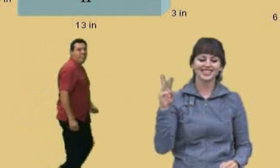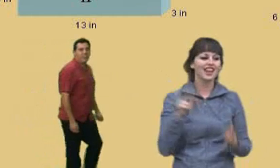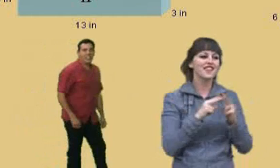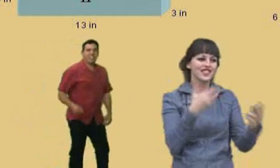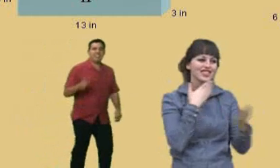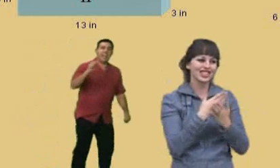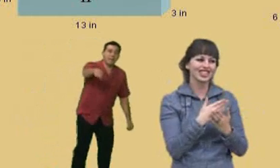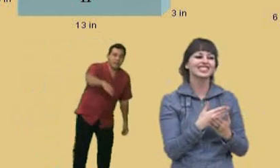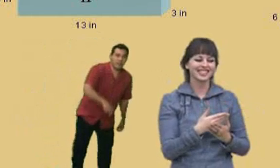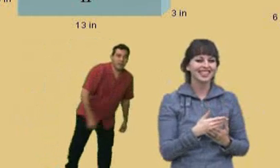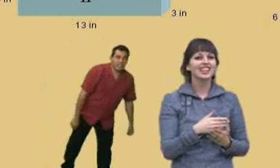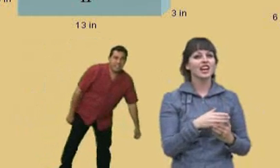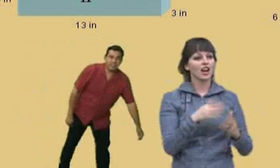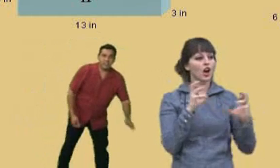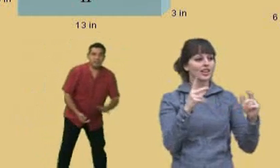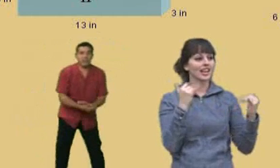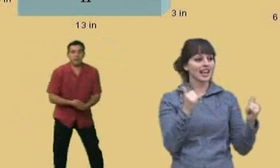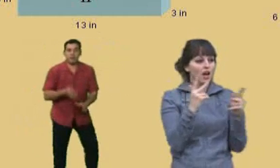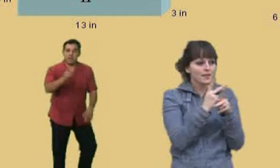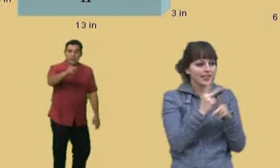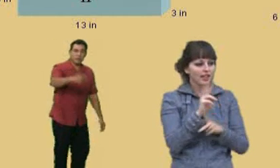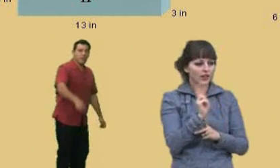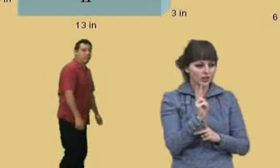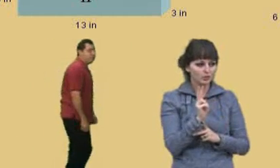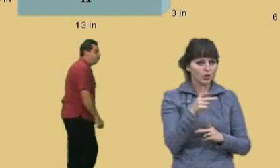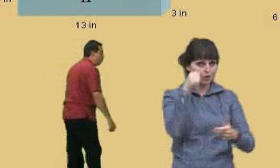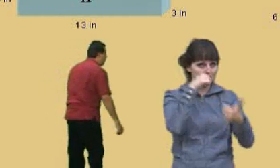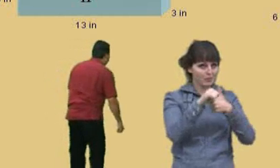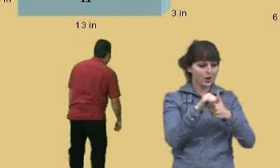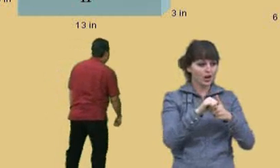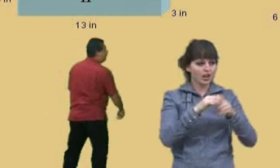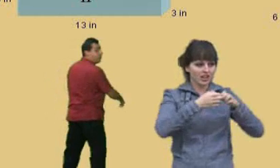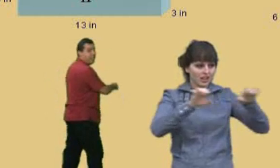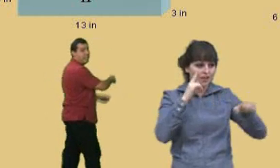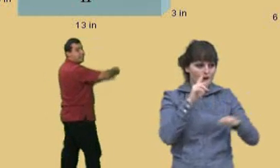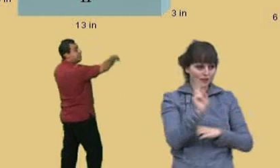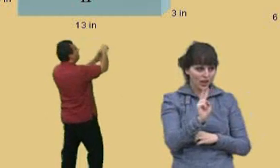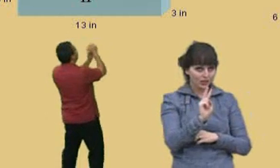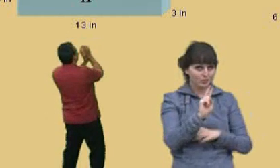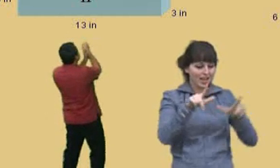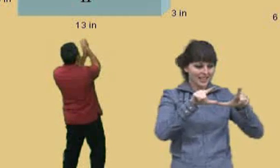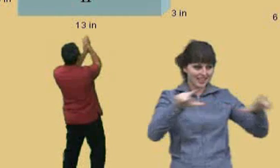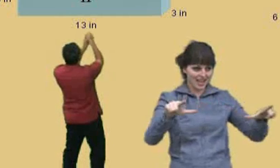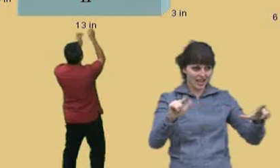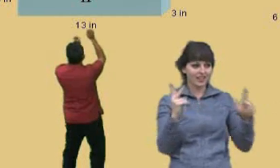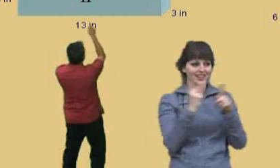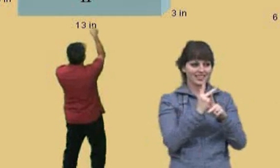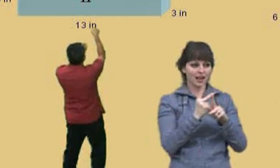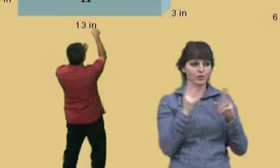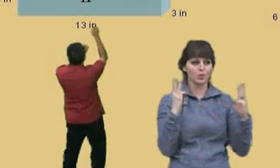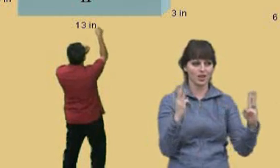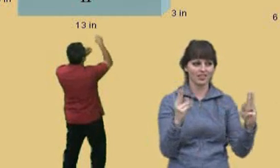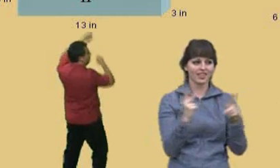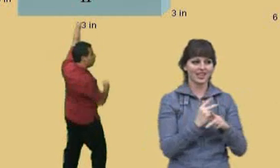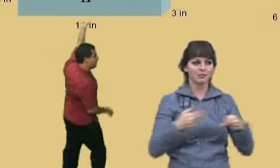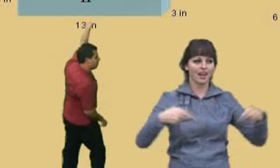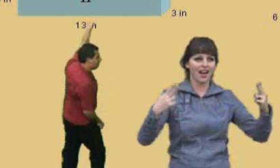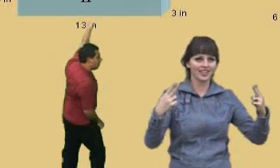Okay, now we're going to go ahead and calculate the volumes. Remember, the formula for volume is length times width times height. There it is up there, Charlie.